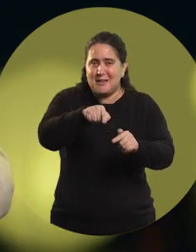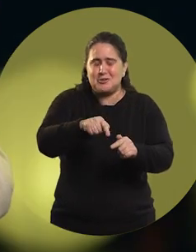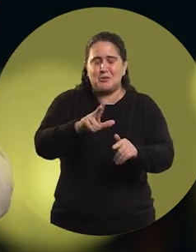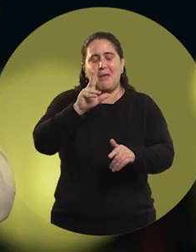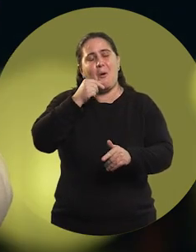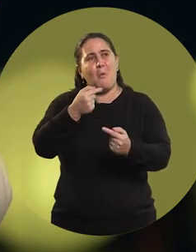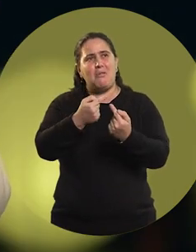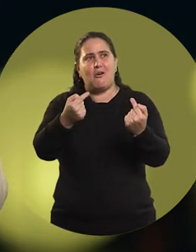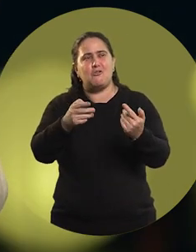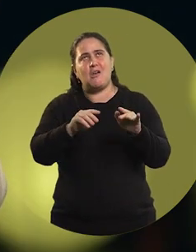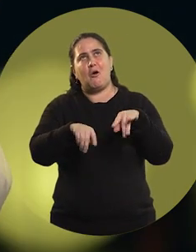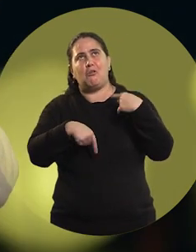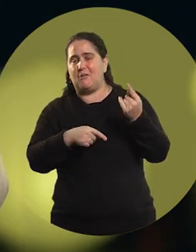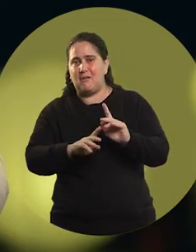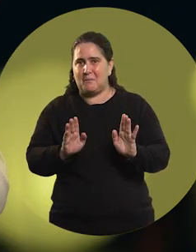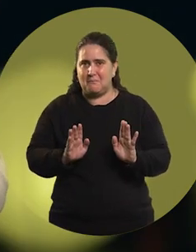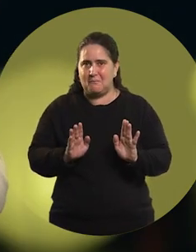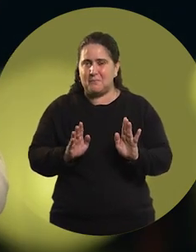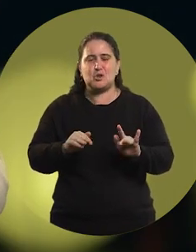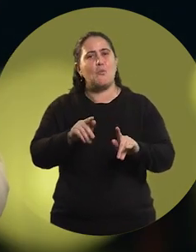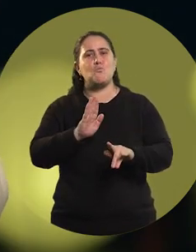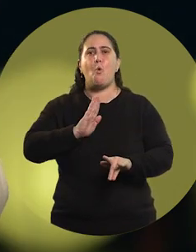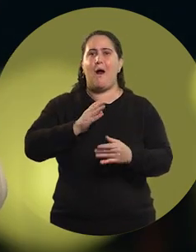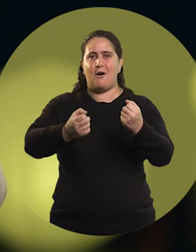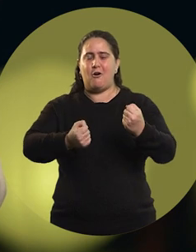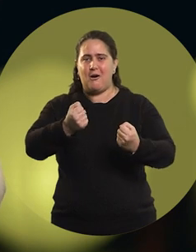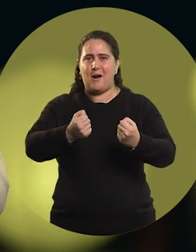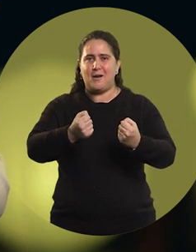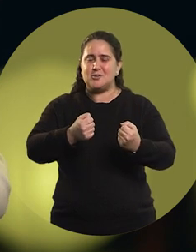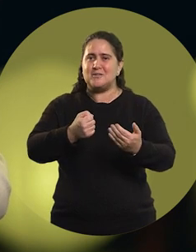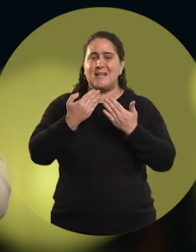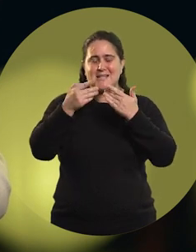of being a female pilot.